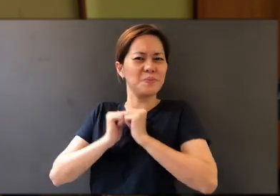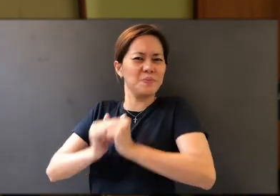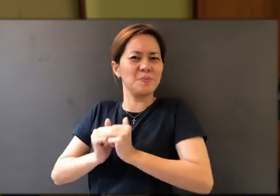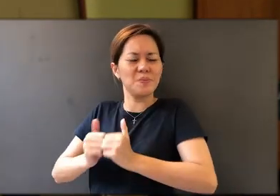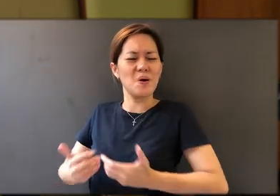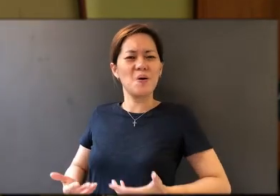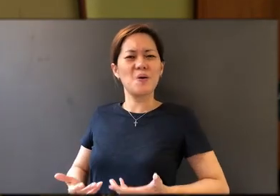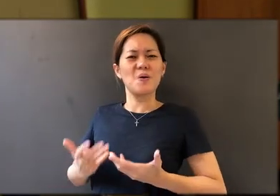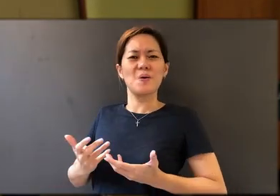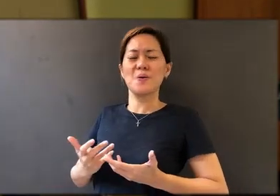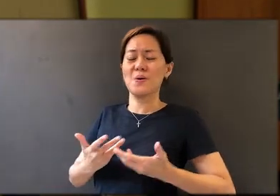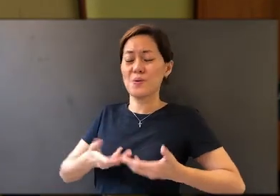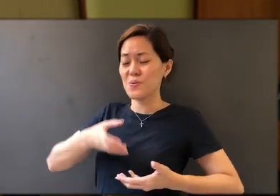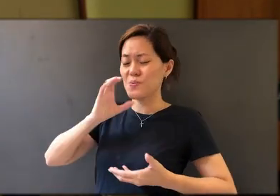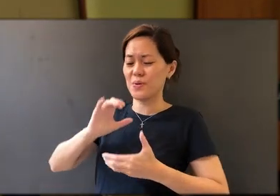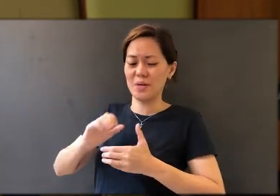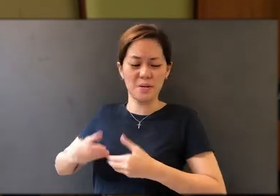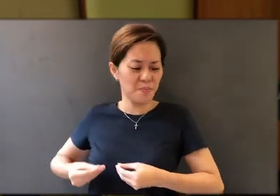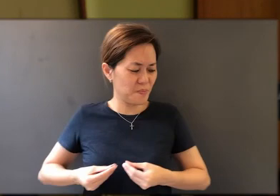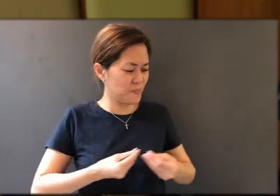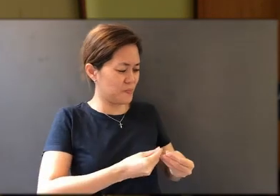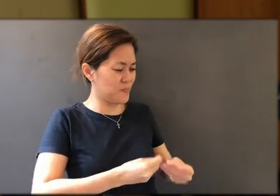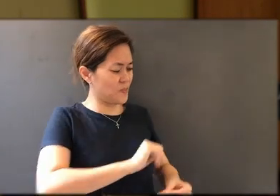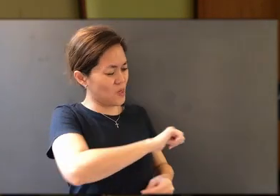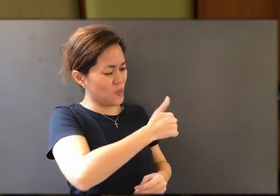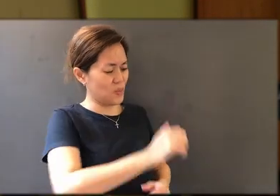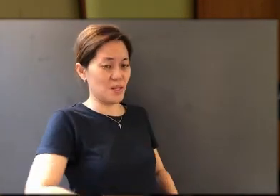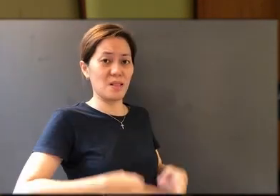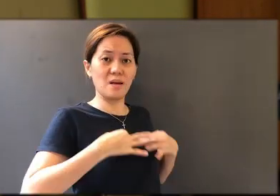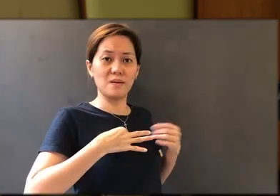we who drink His cup bring life to others;